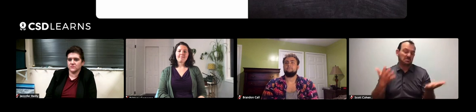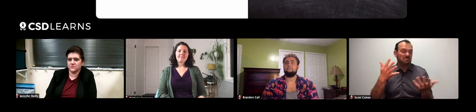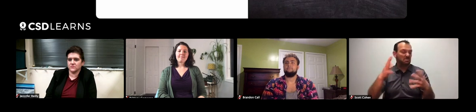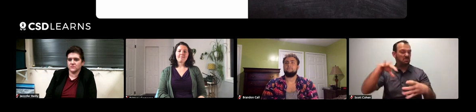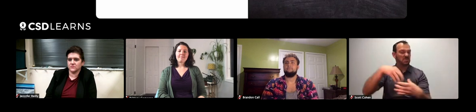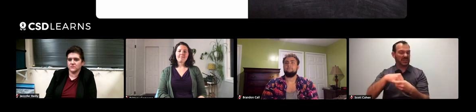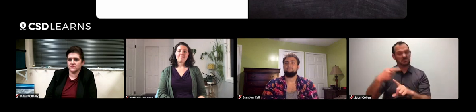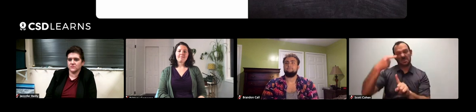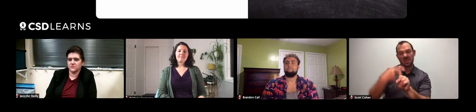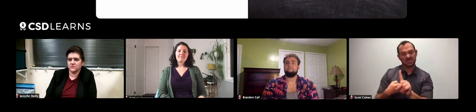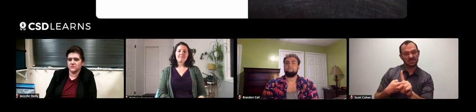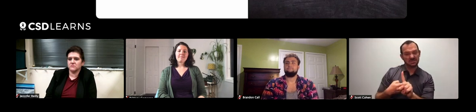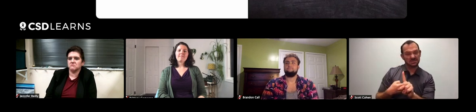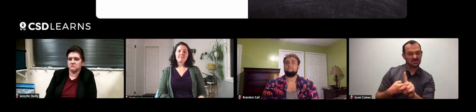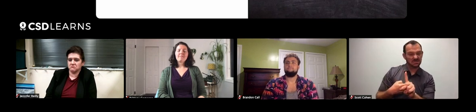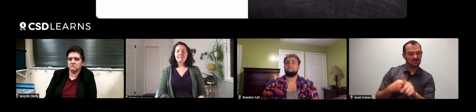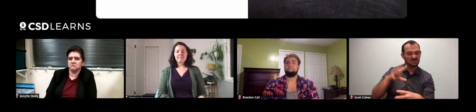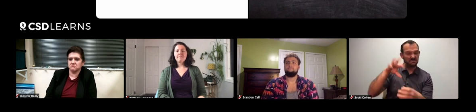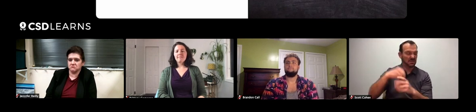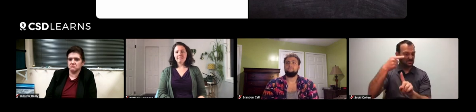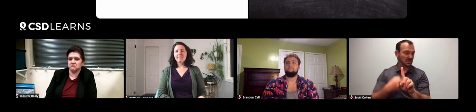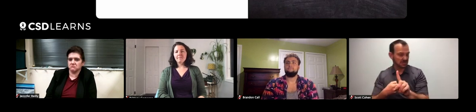within about a month before it's posted on their page.